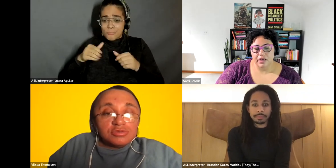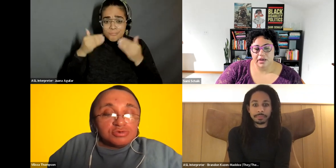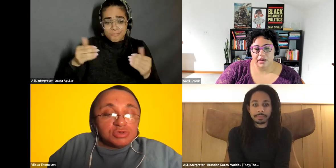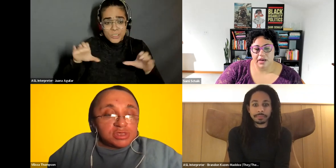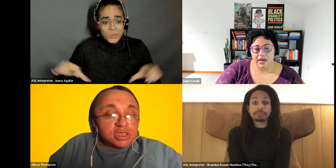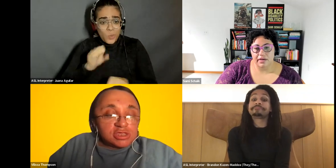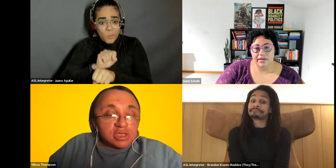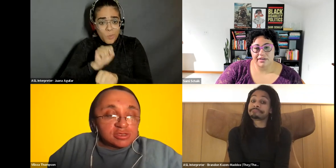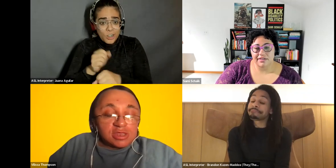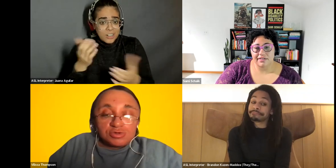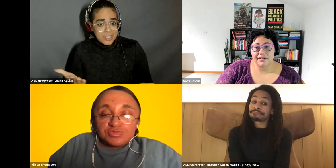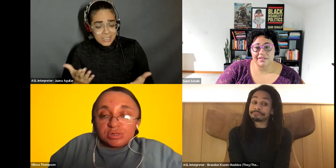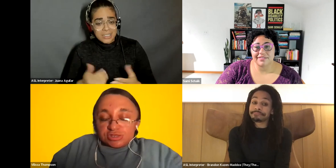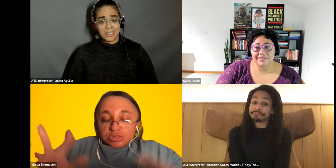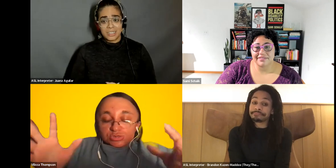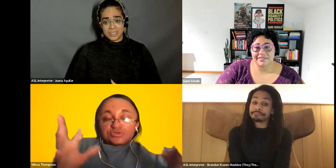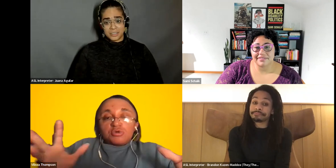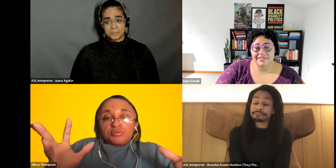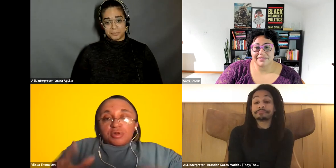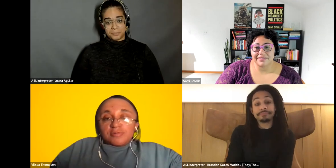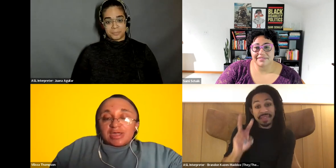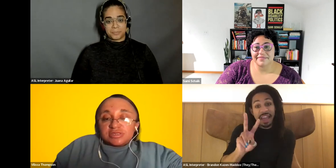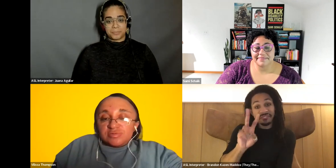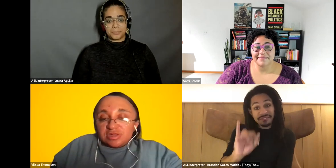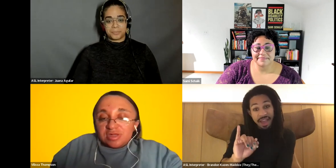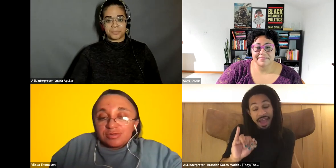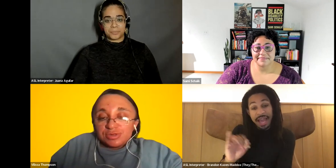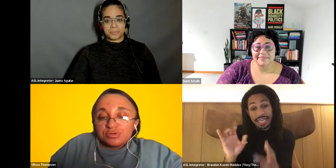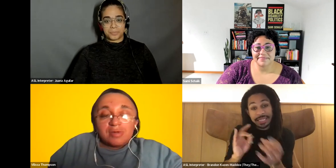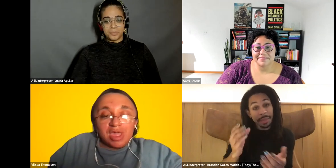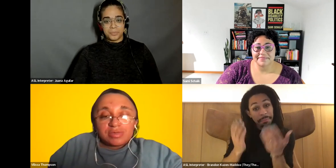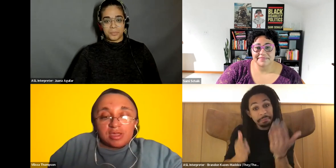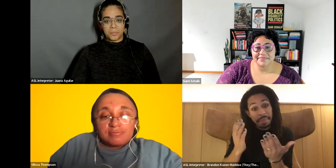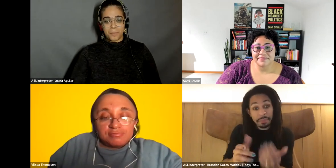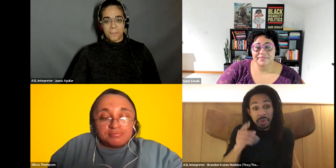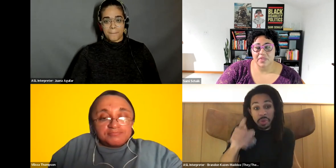Vilissa Thompson: Do you want to take that? Because I know, especially since you're a scope of Academia. How do you combat that?